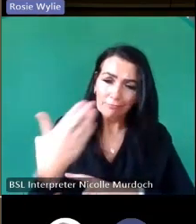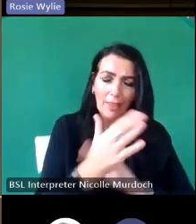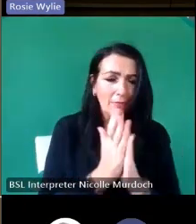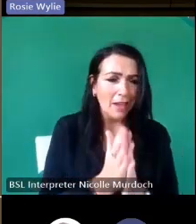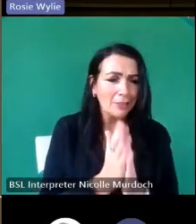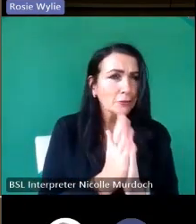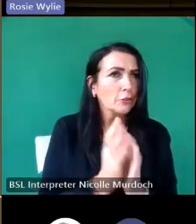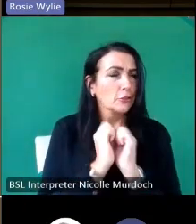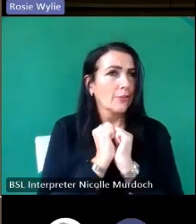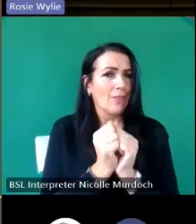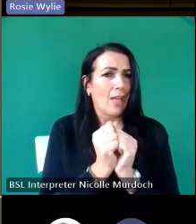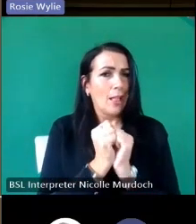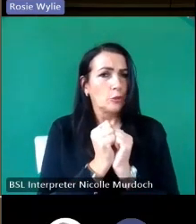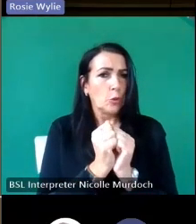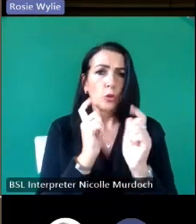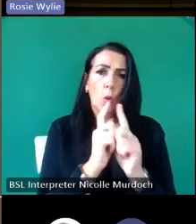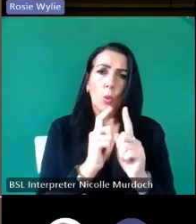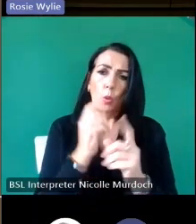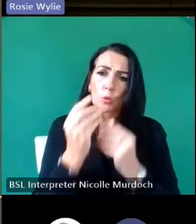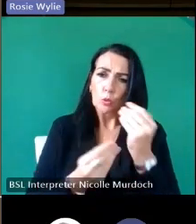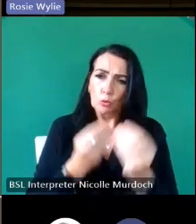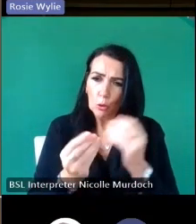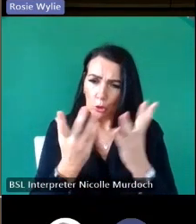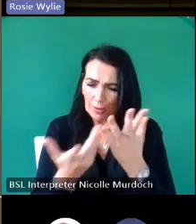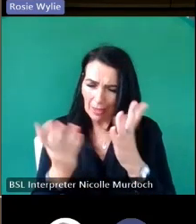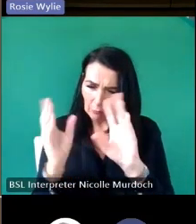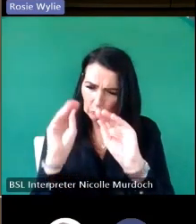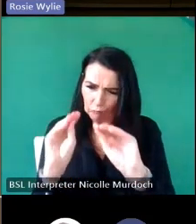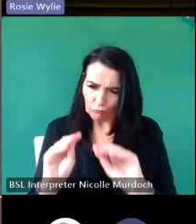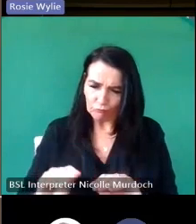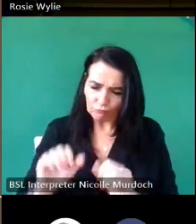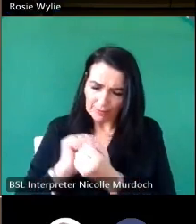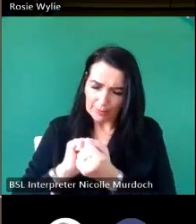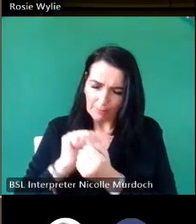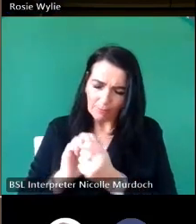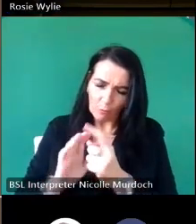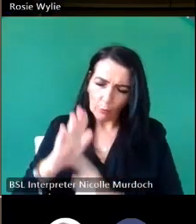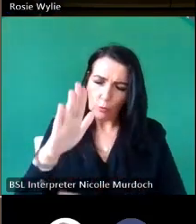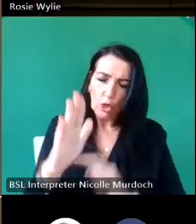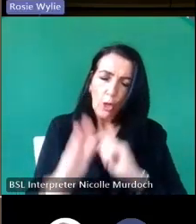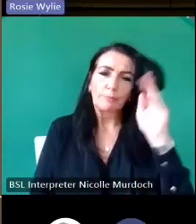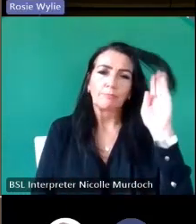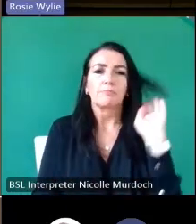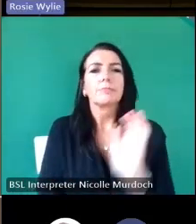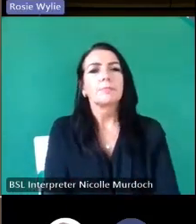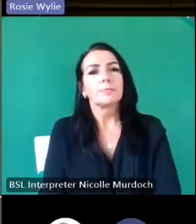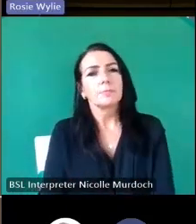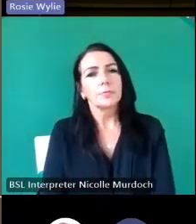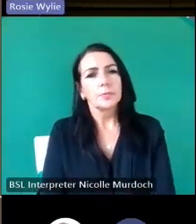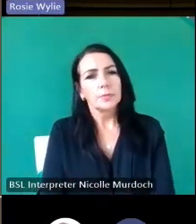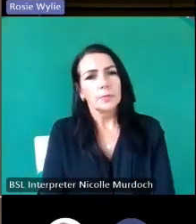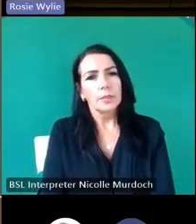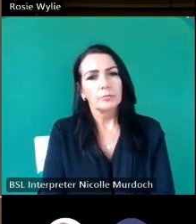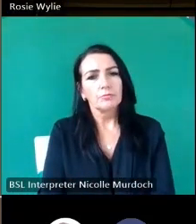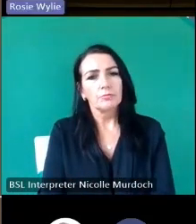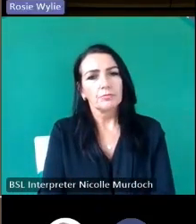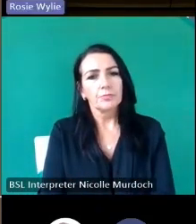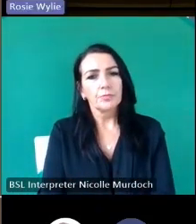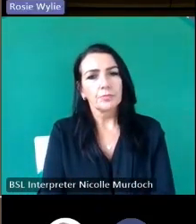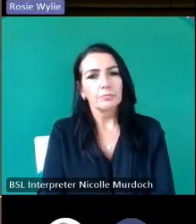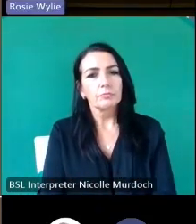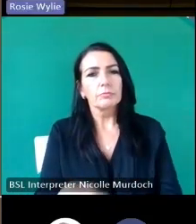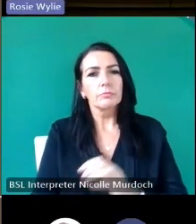to unpick those stories and make a record of it next so what we in danger of losing um the vast